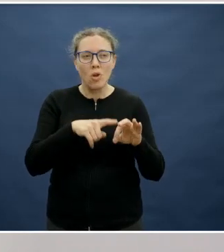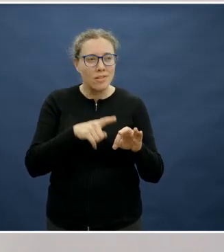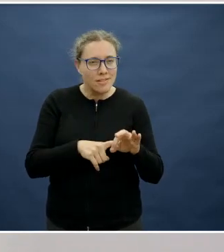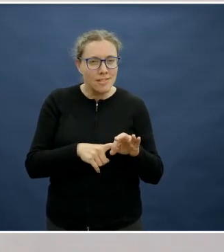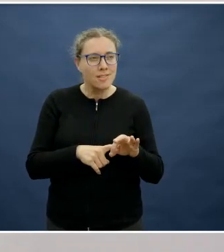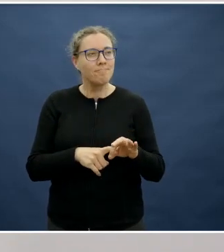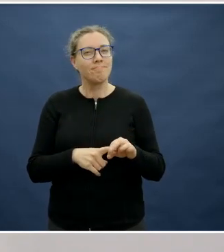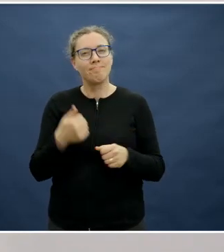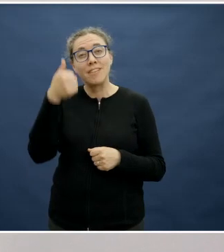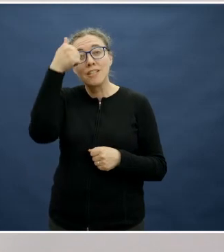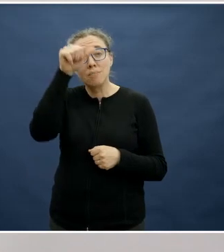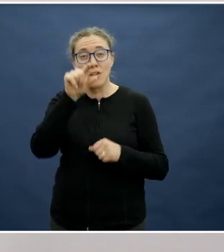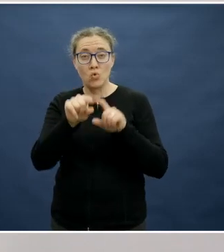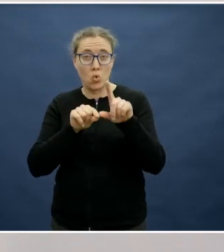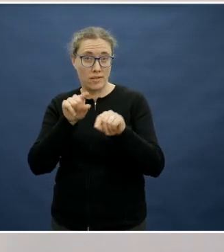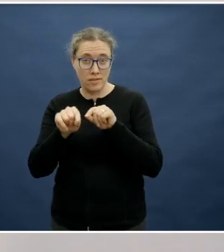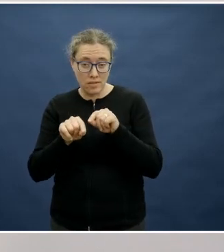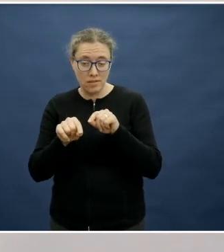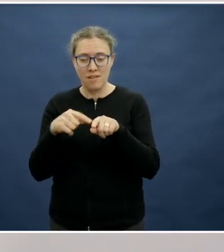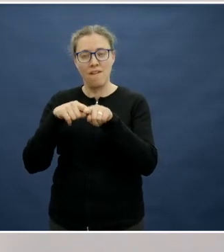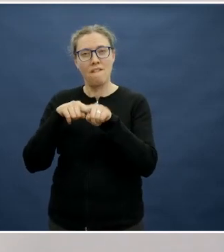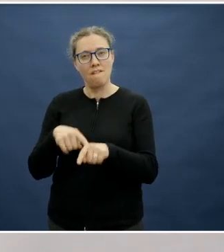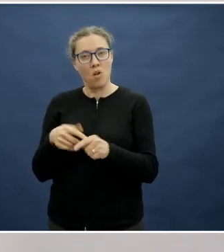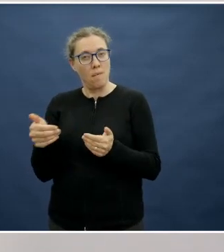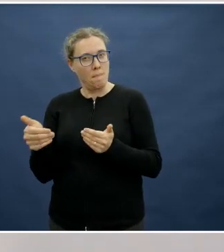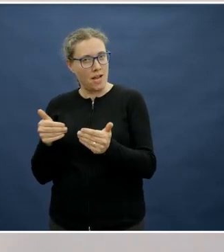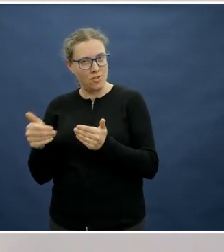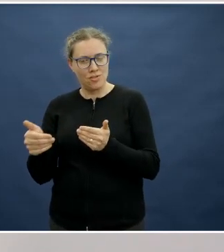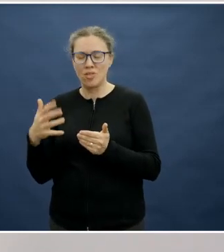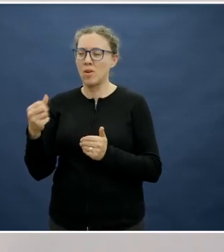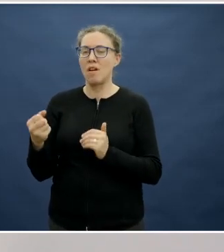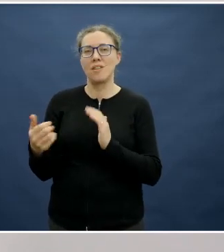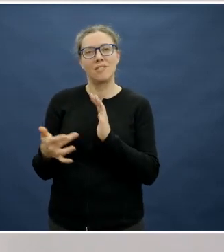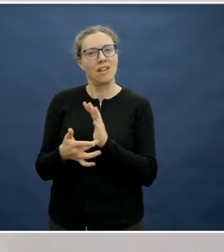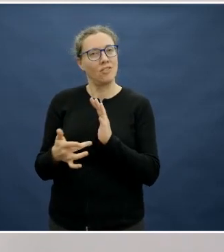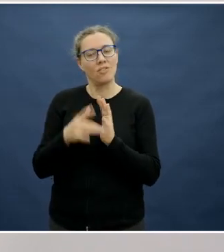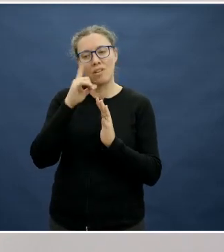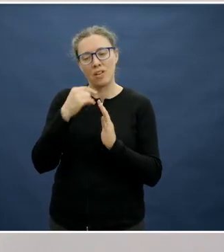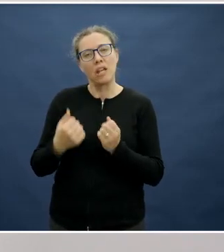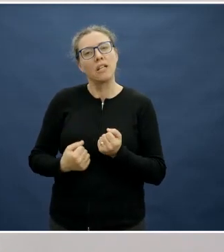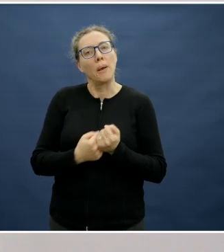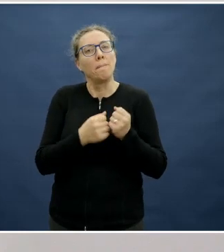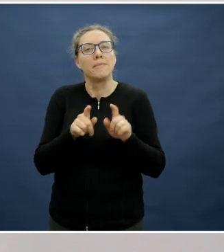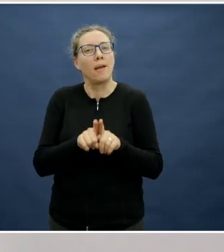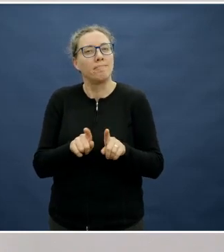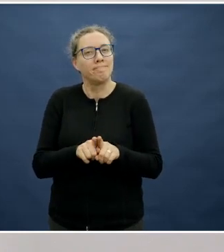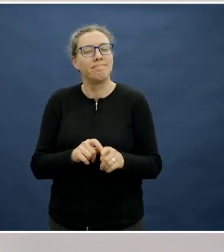choices, it's possible to do it within a budget, and we've got great technology, which could support us to be making better decisions. Fantastic.